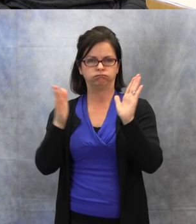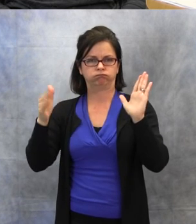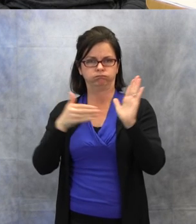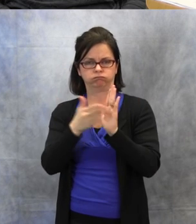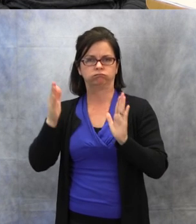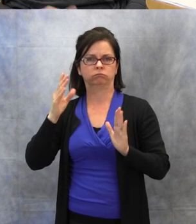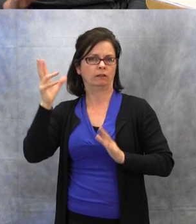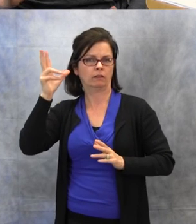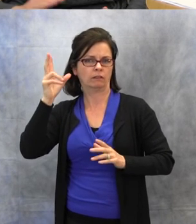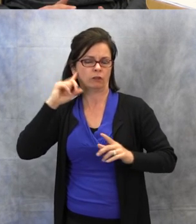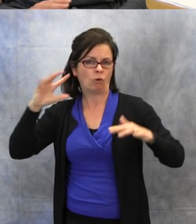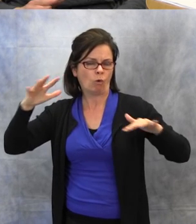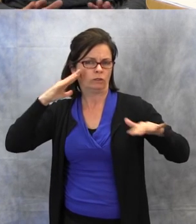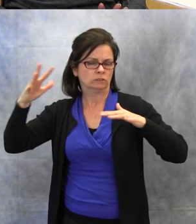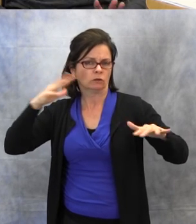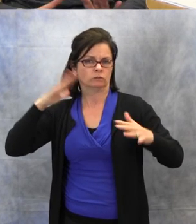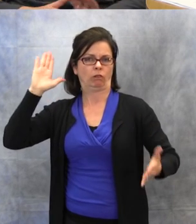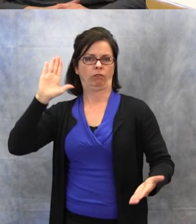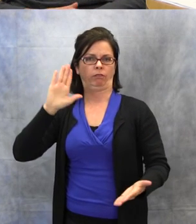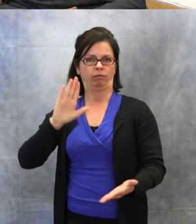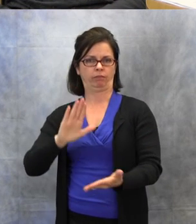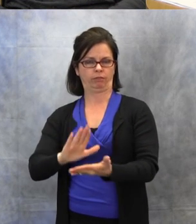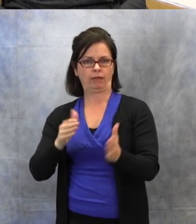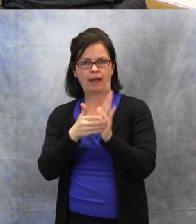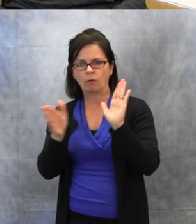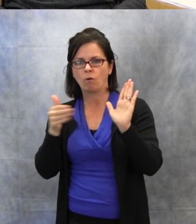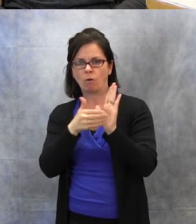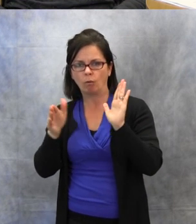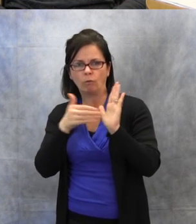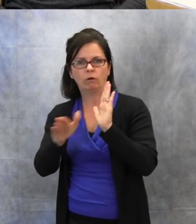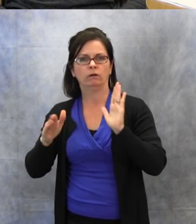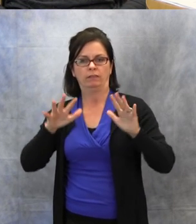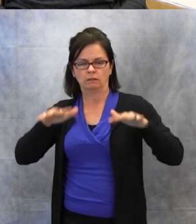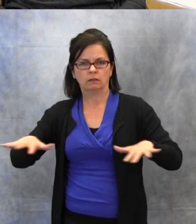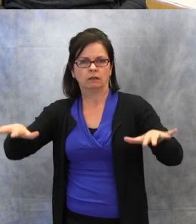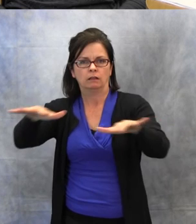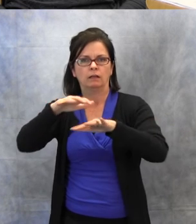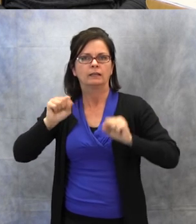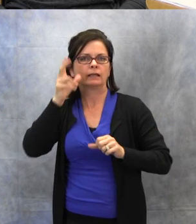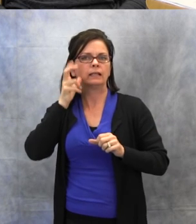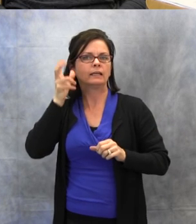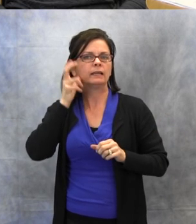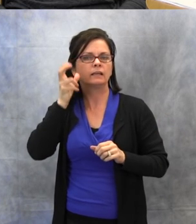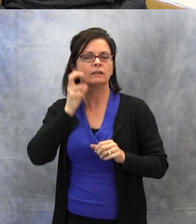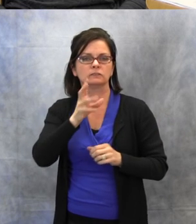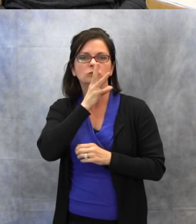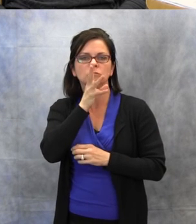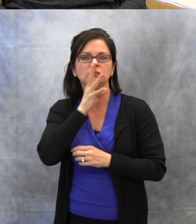and less echo means you'll be able to hear the speech sounds much clearer.